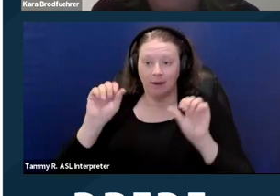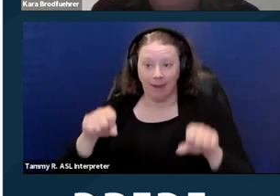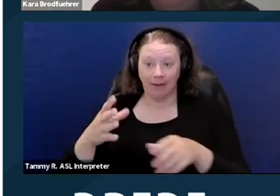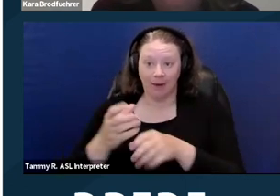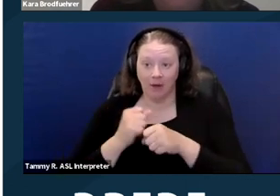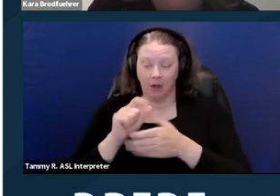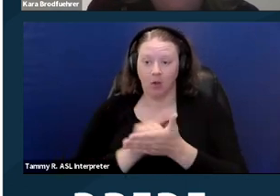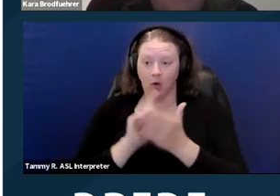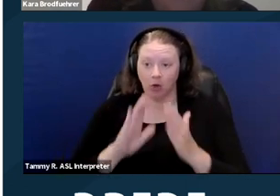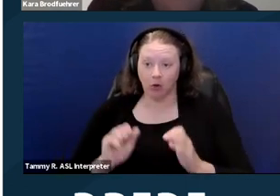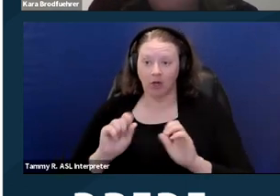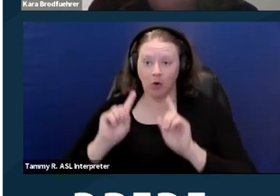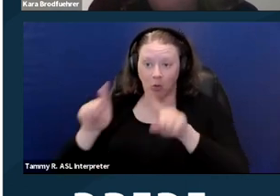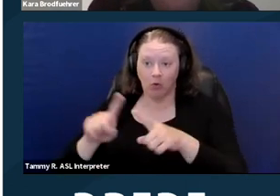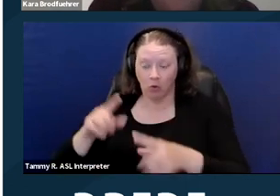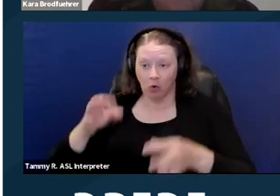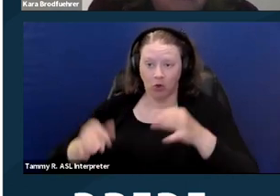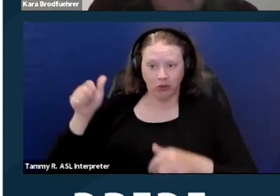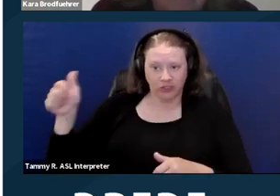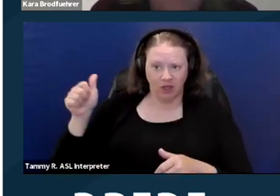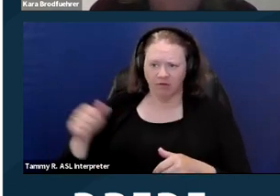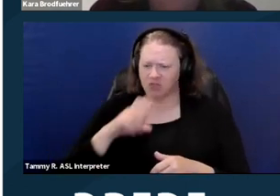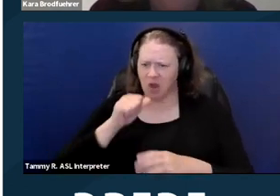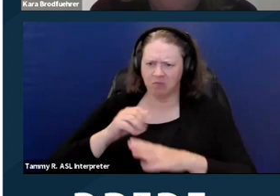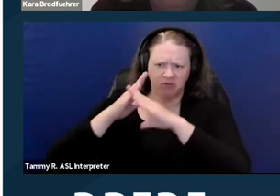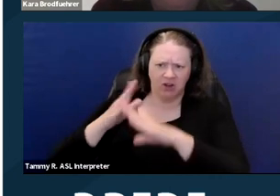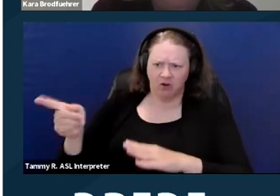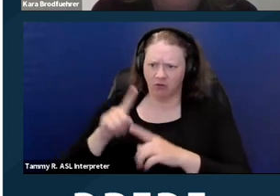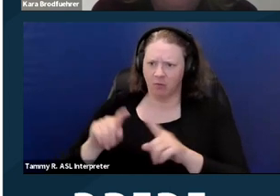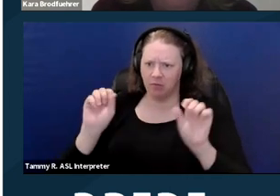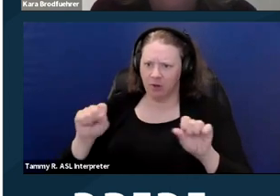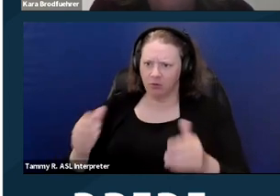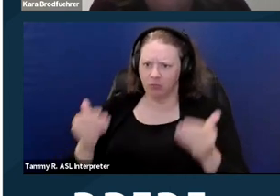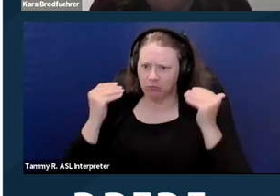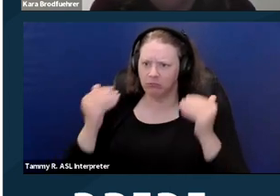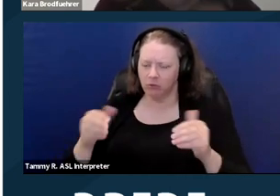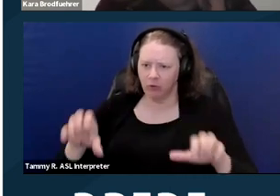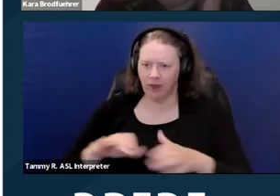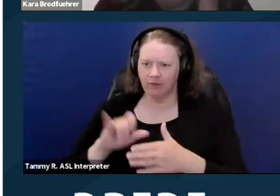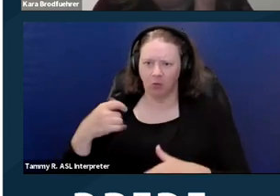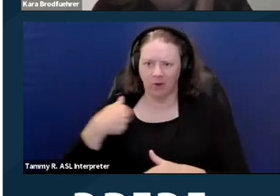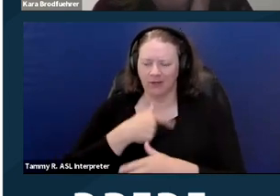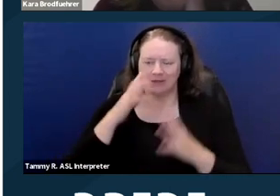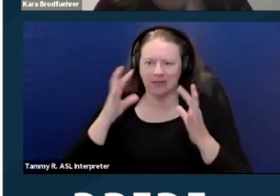Or, you know, she can go to court. It doesn't keep her from being able to do that if we don't take that up. Next slide.